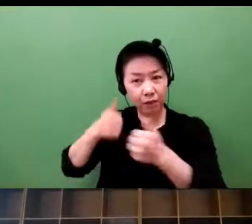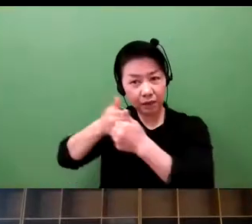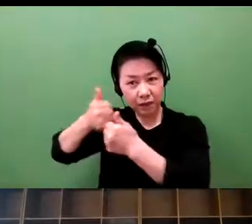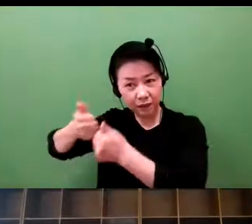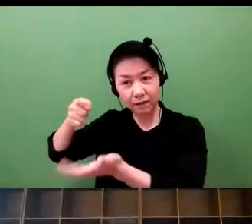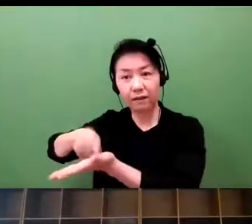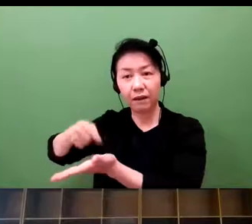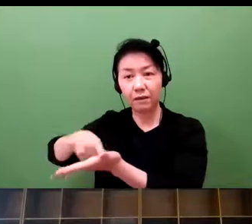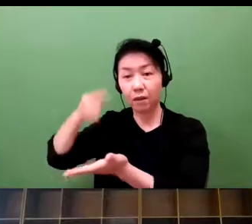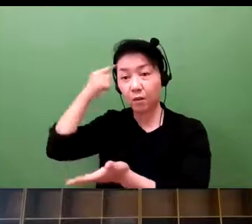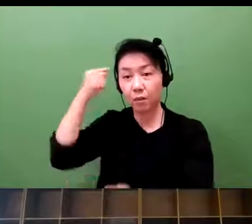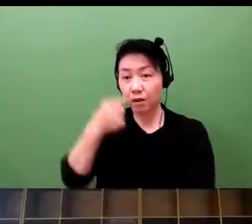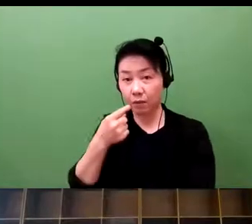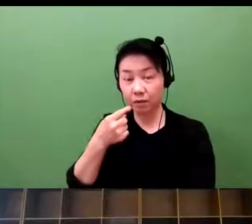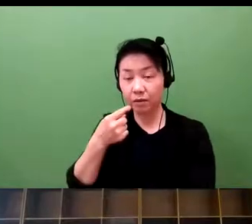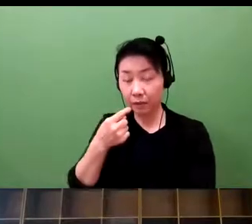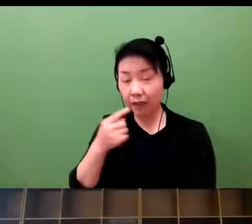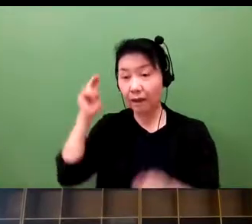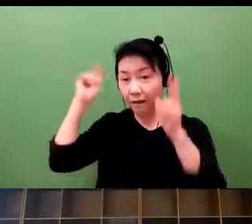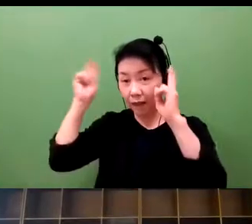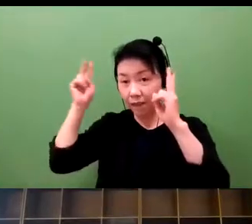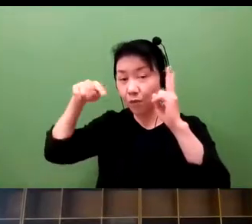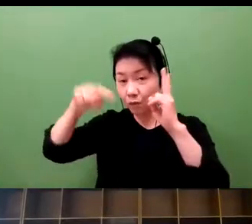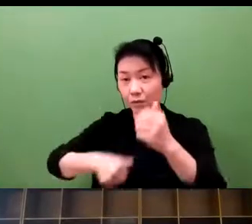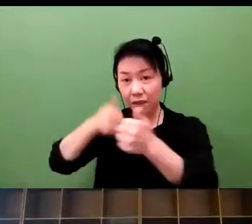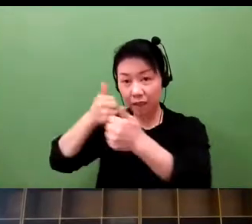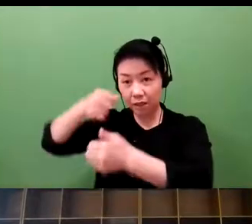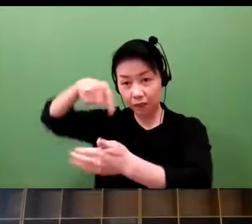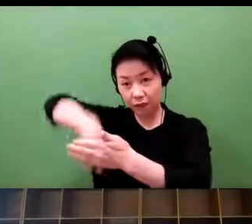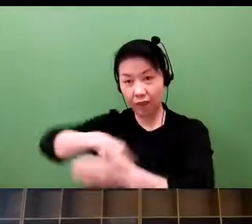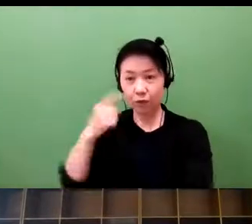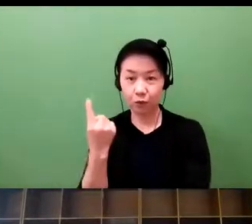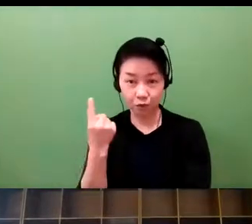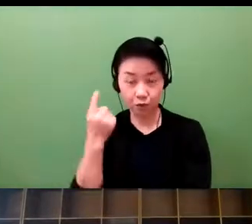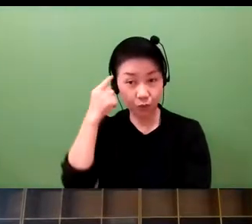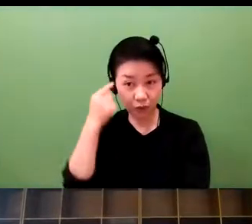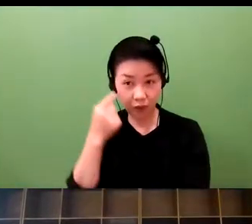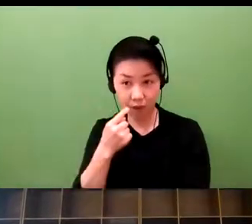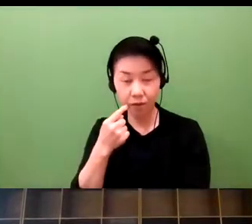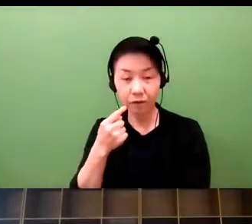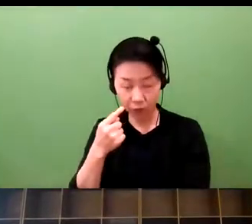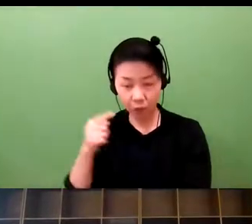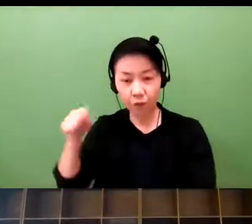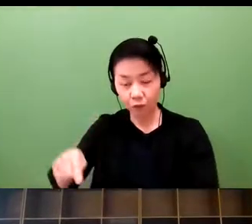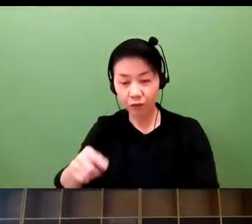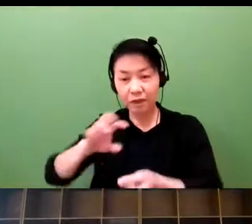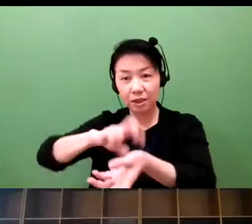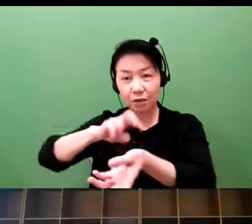come to acknowledge that there's not adequate challenges within Japan, and therefore, we have